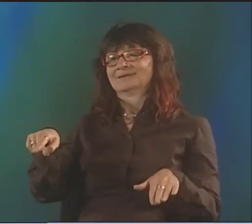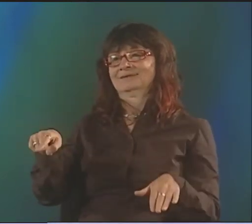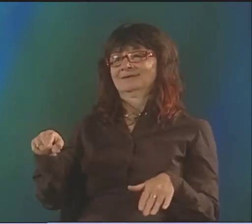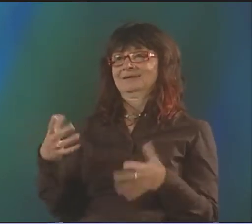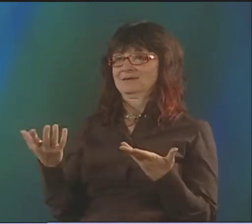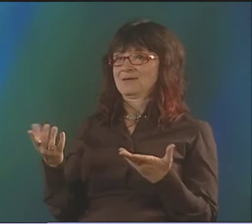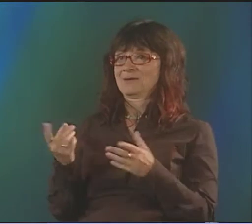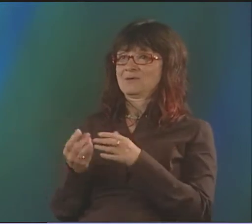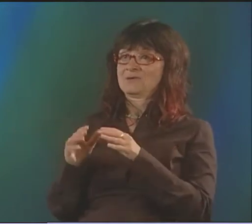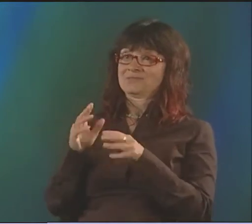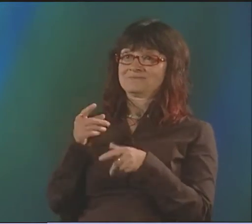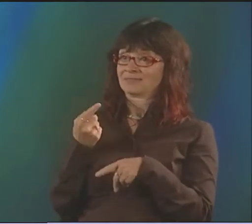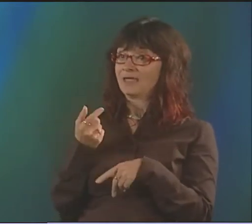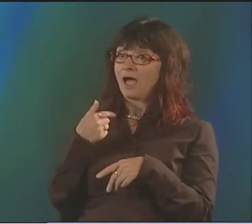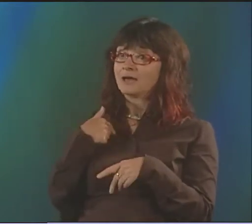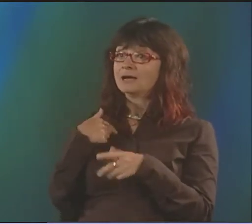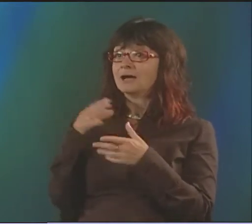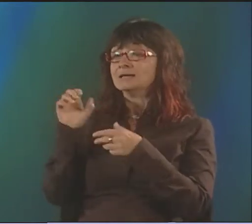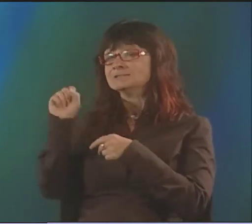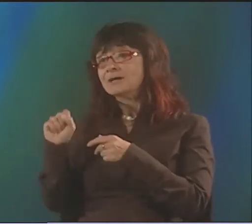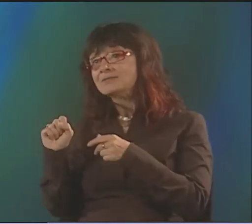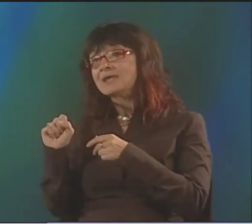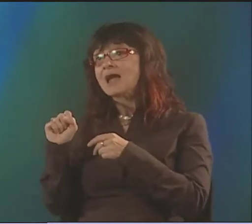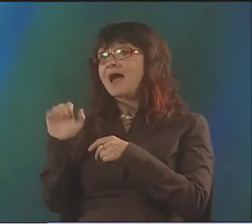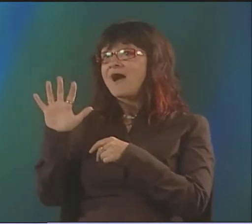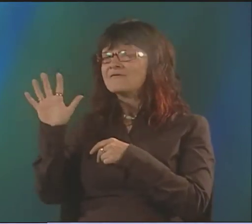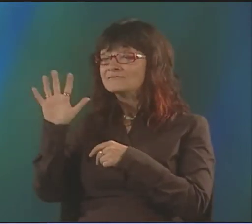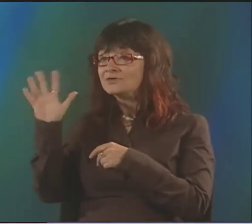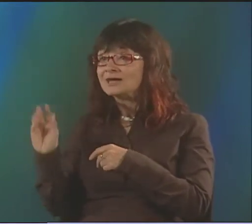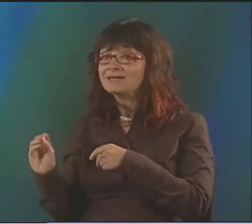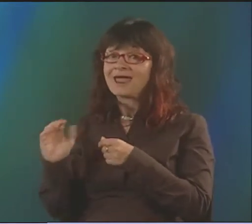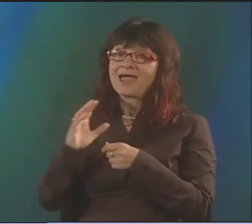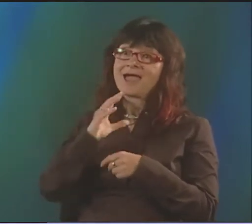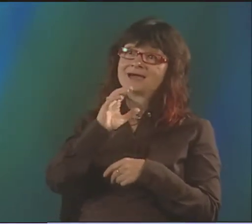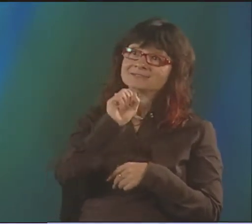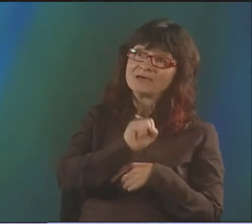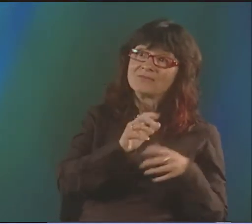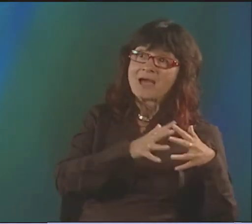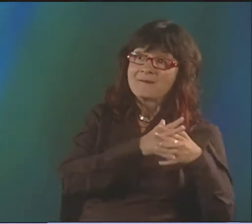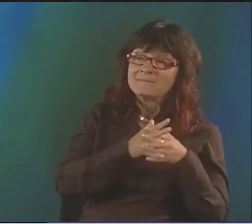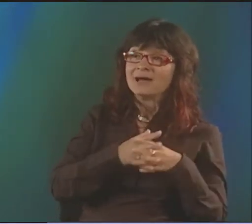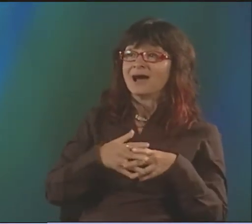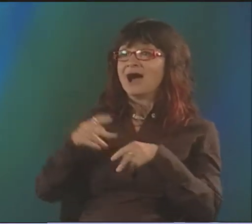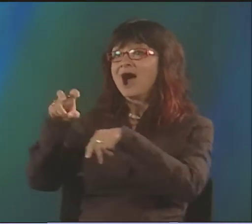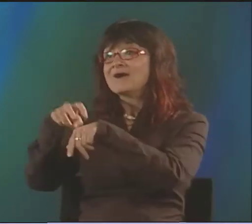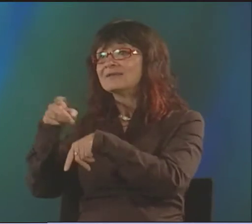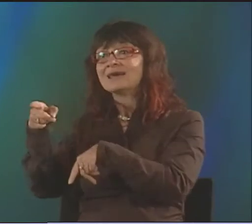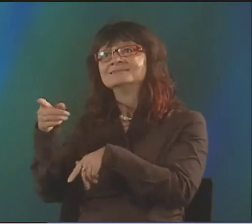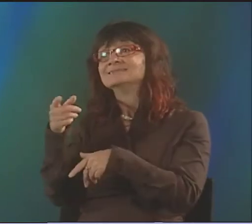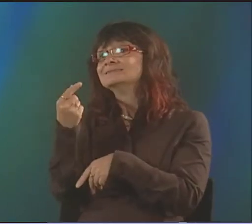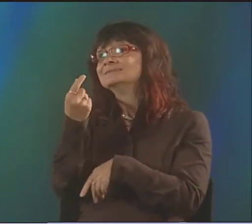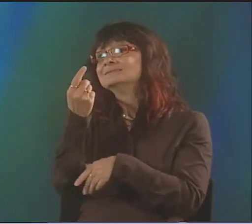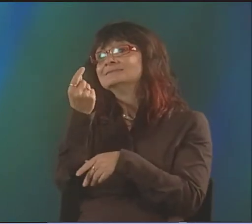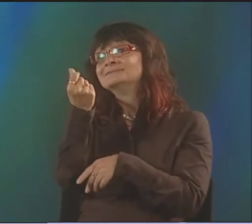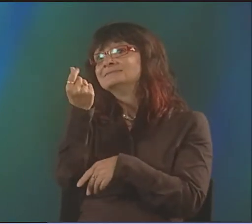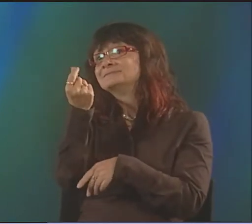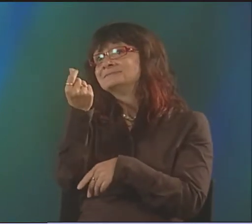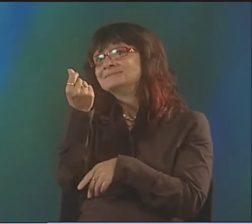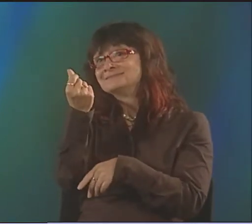I FEEL LIKE, WHERE'S CHILDHOOD? IT'S GONE FOR SO MANY. I REALLY WANTED TO EMPHASIZE THAT, HOW THOSE CHILDREN SUFFER.